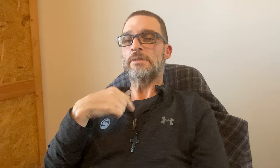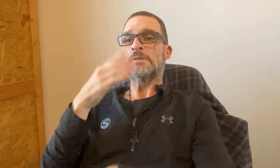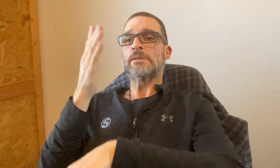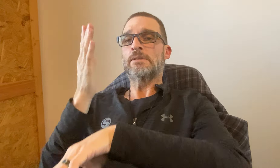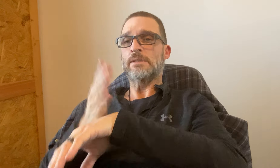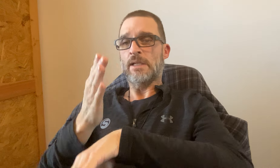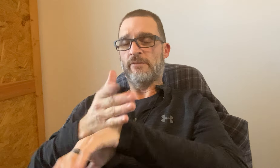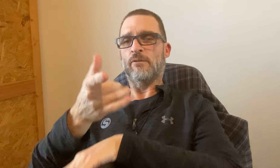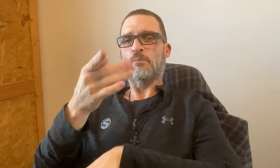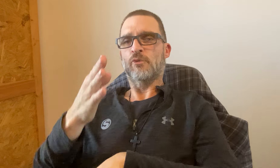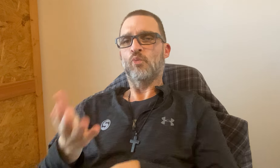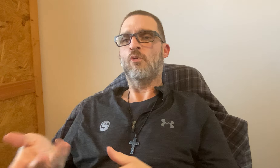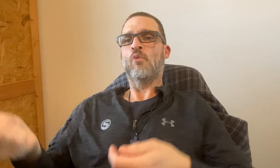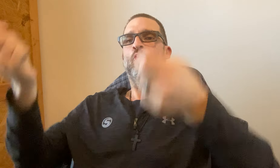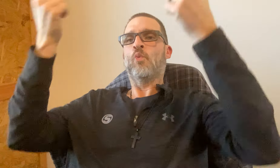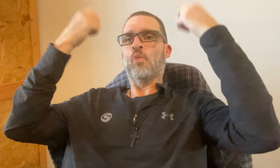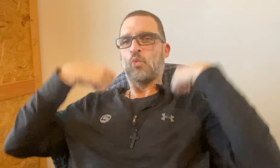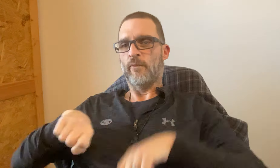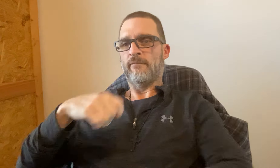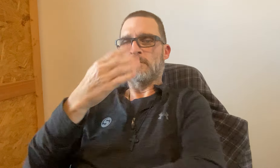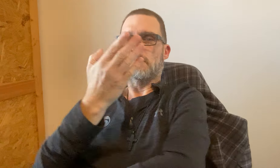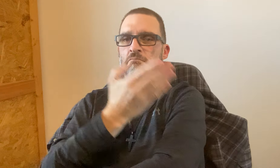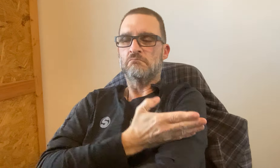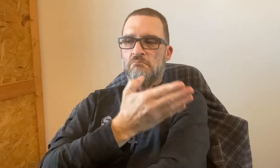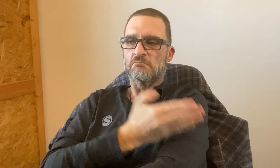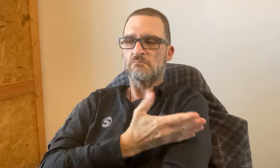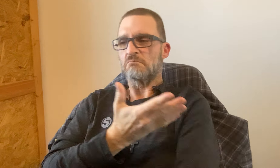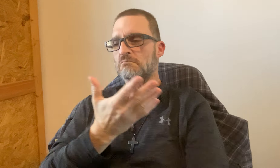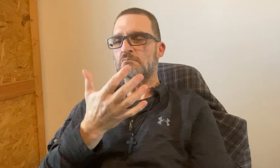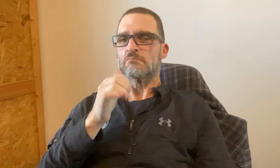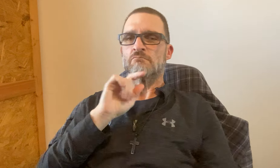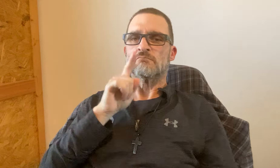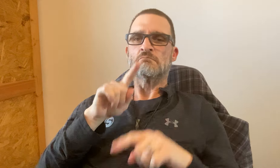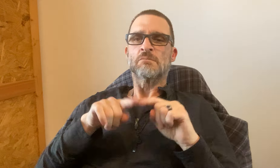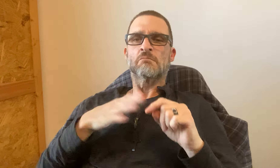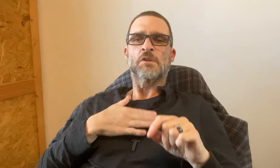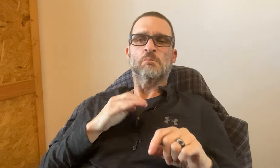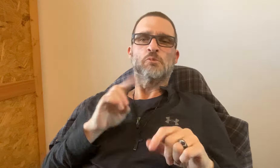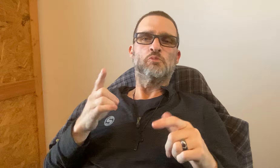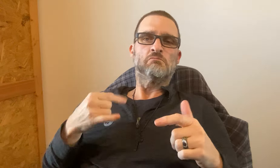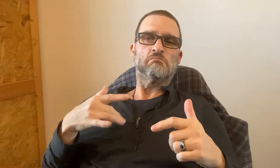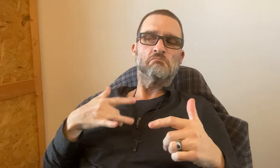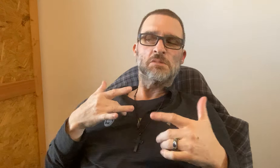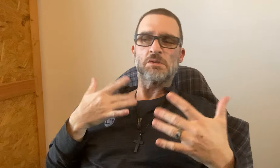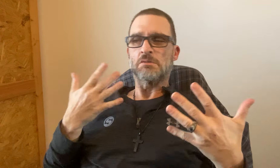Or wearing long sleeve then blue shirt will be OVER my long sleeve shirt. I'm not sure.